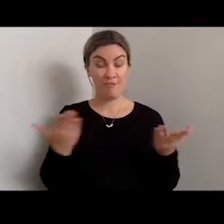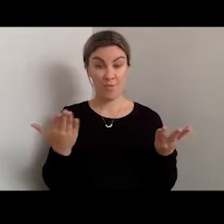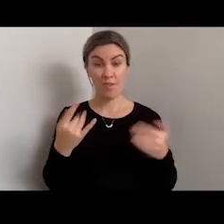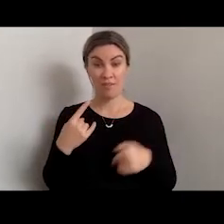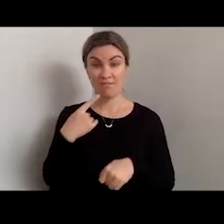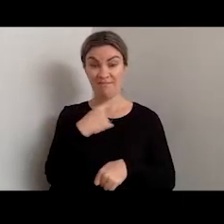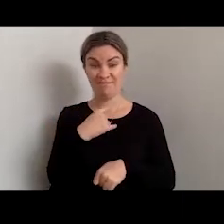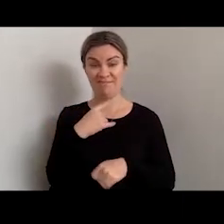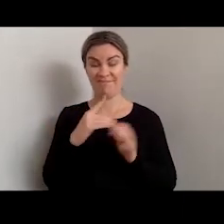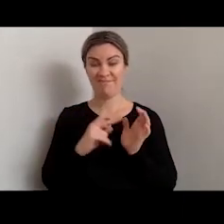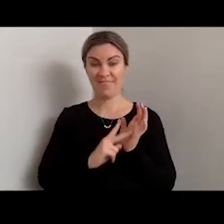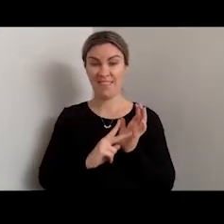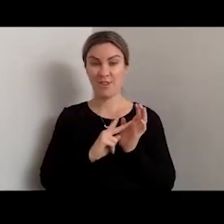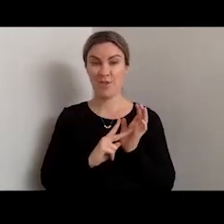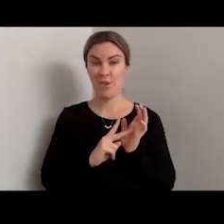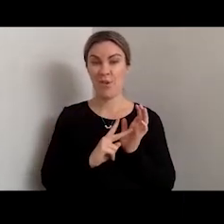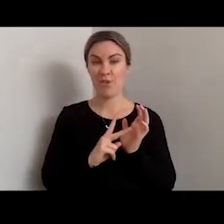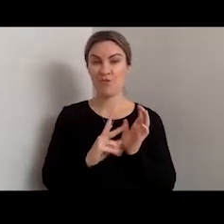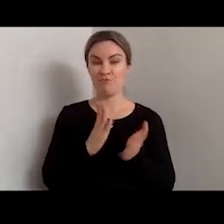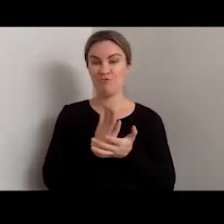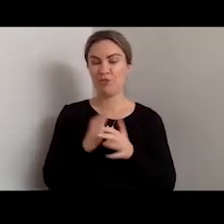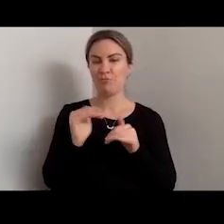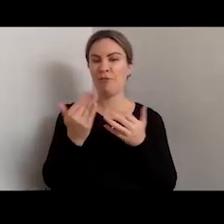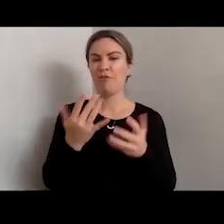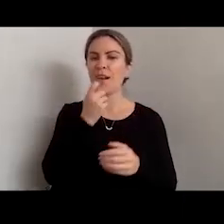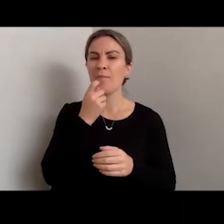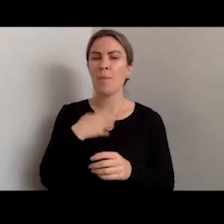kind of providing a bit more context as